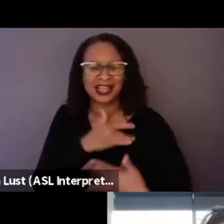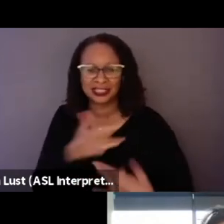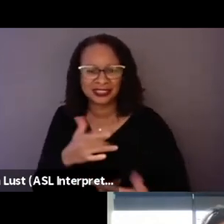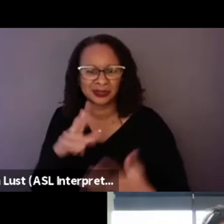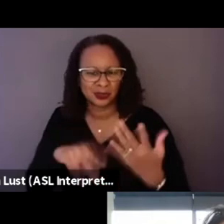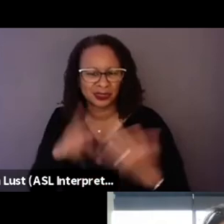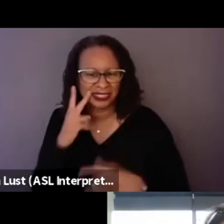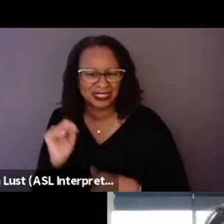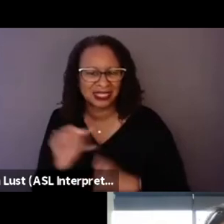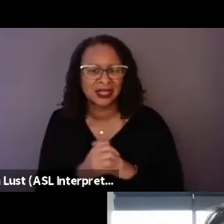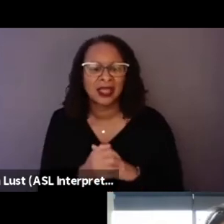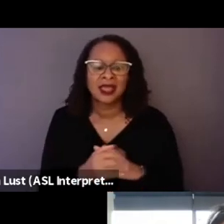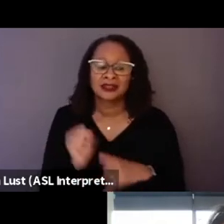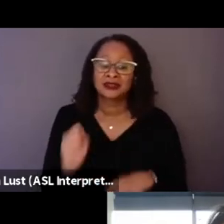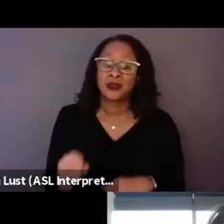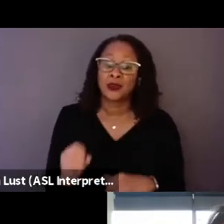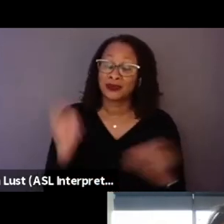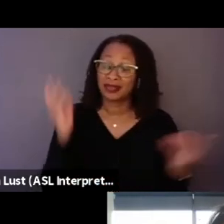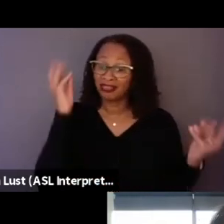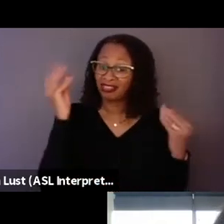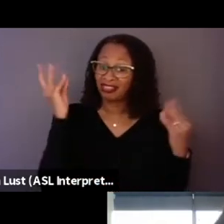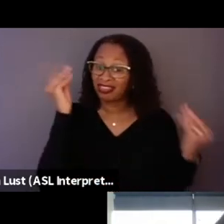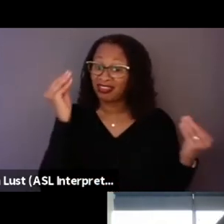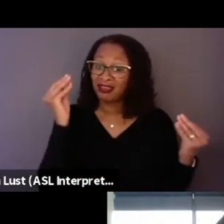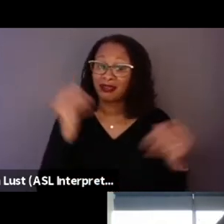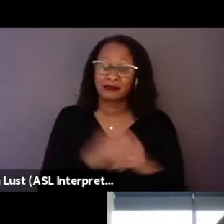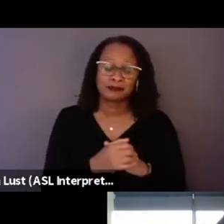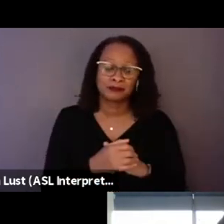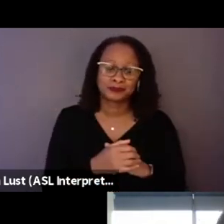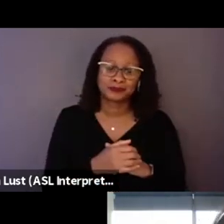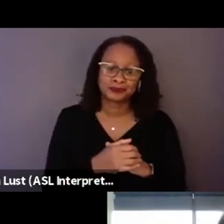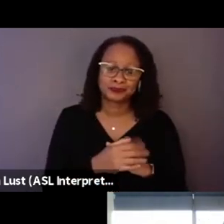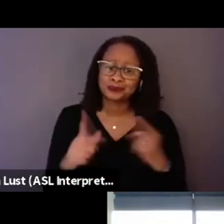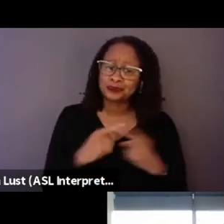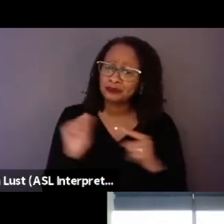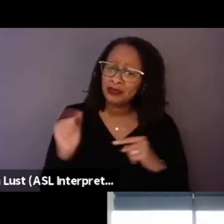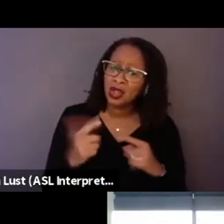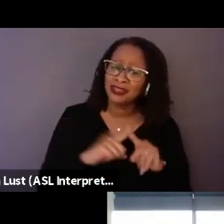And thinking about all the discussions between experts